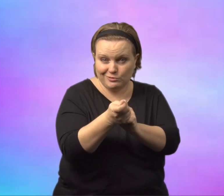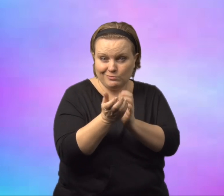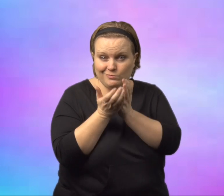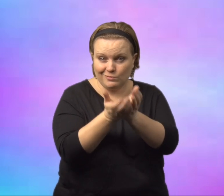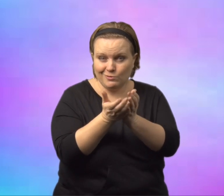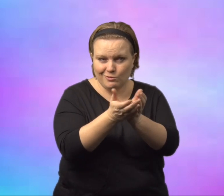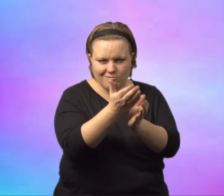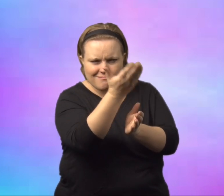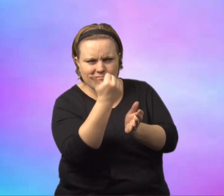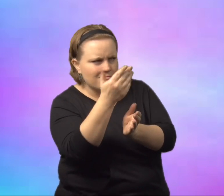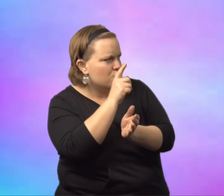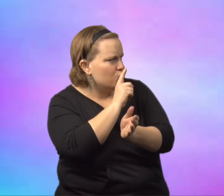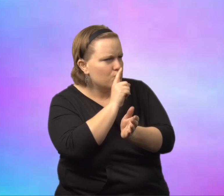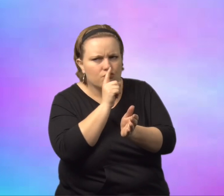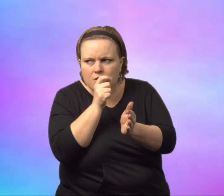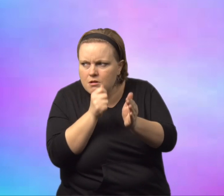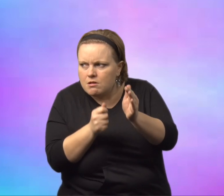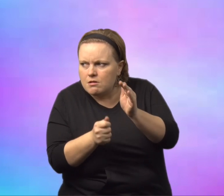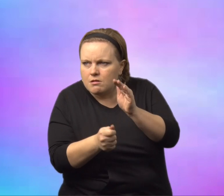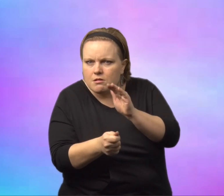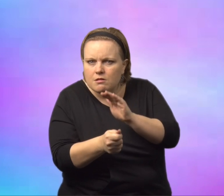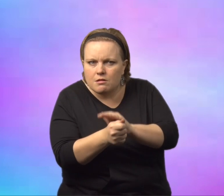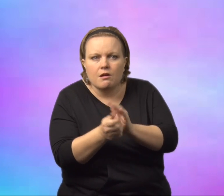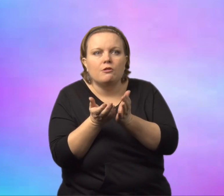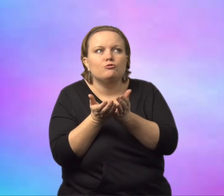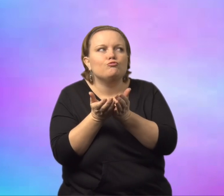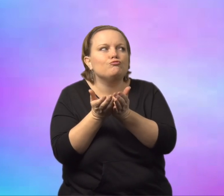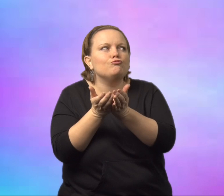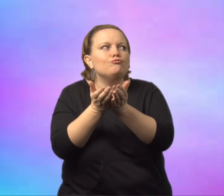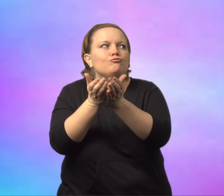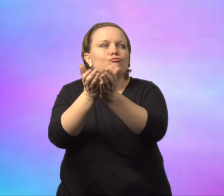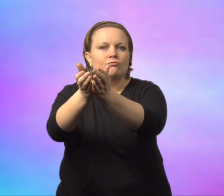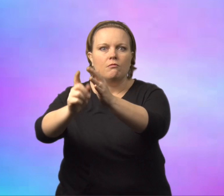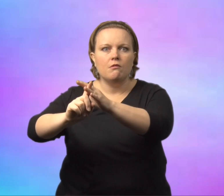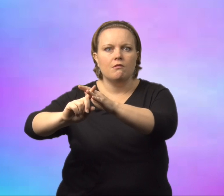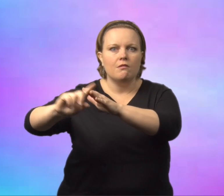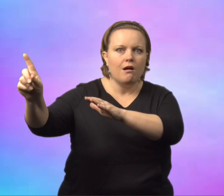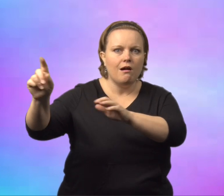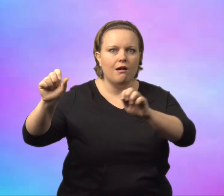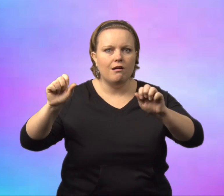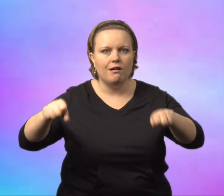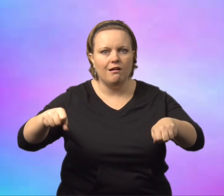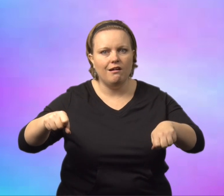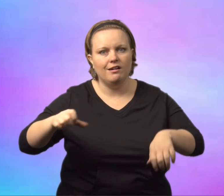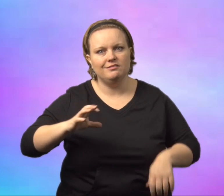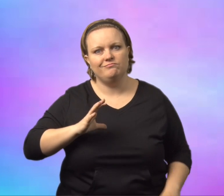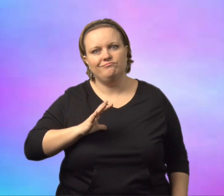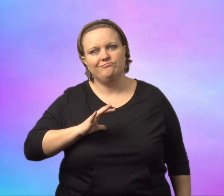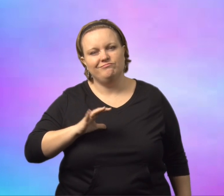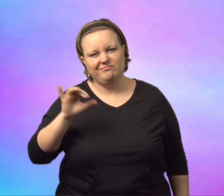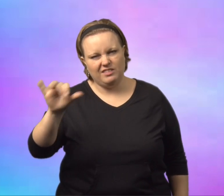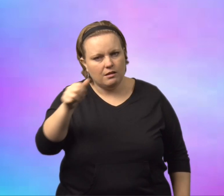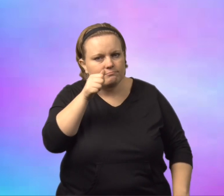The way that they did that was by using their fishing boats. They would have them come and put them in a hidden compartment and that would help them escape.